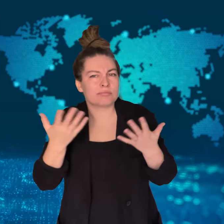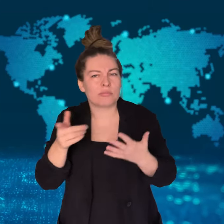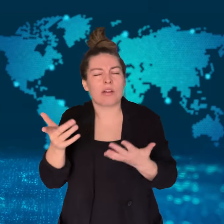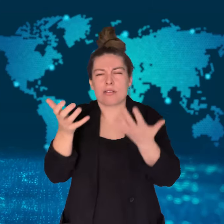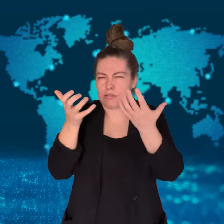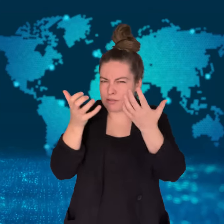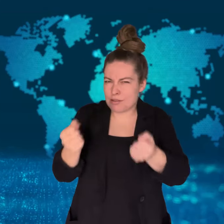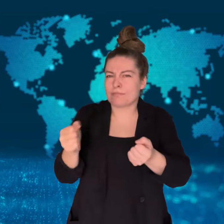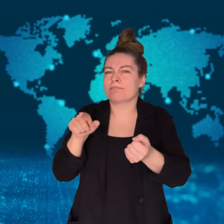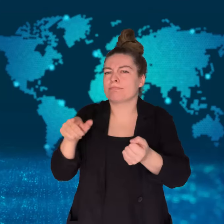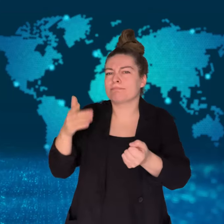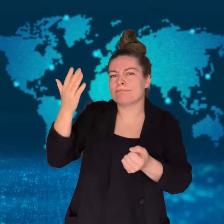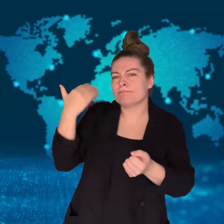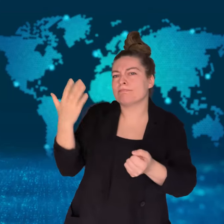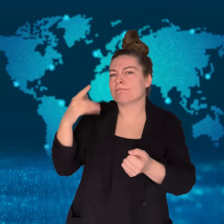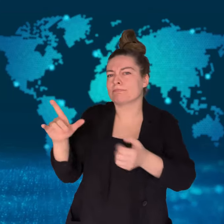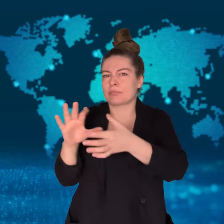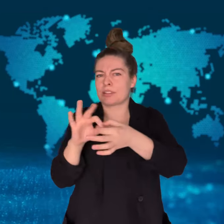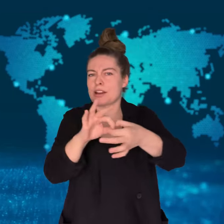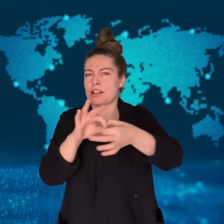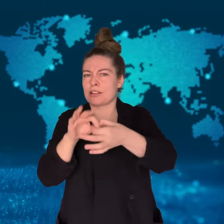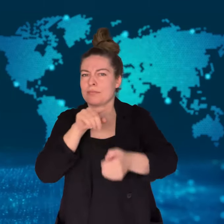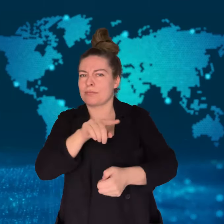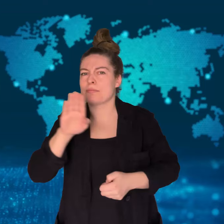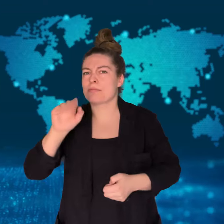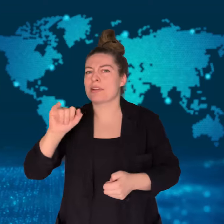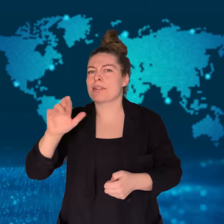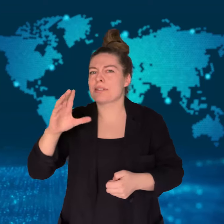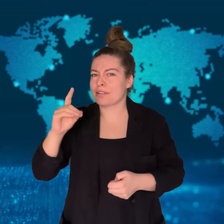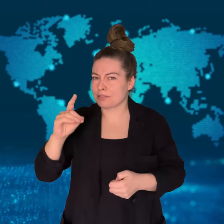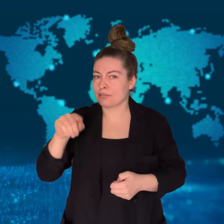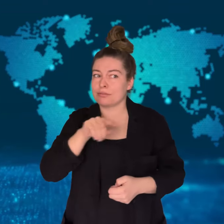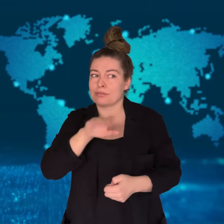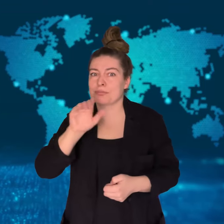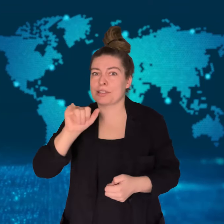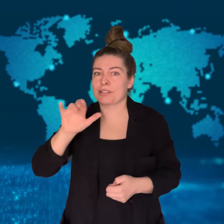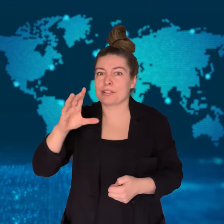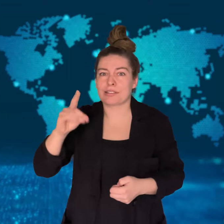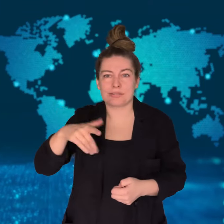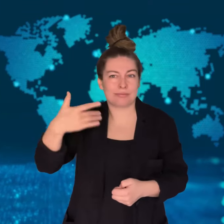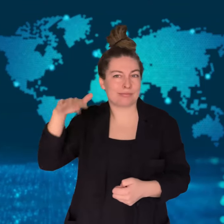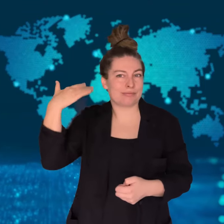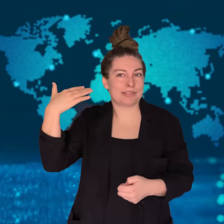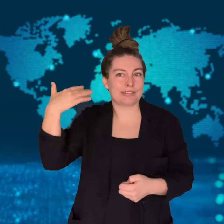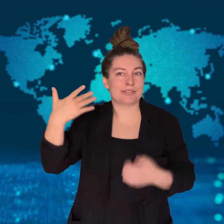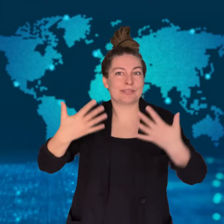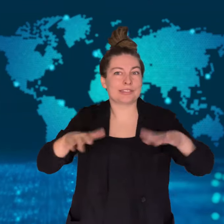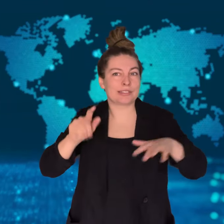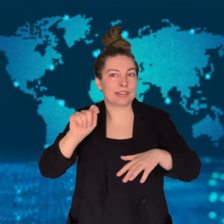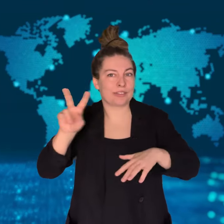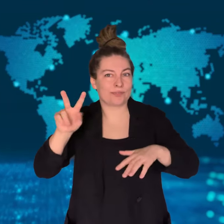Constable Lamarre-Concon apparently had a past relationship with Baird,